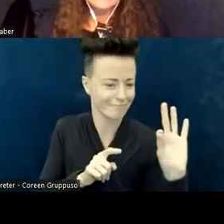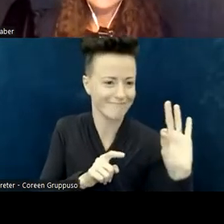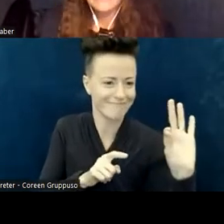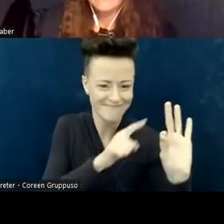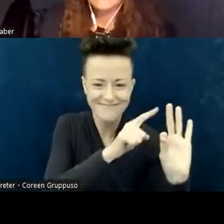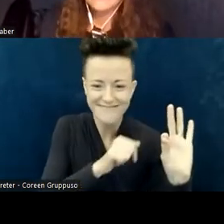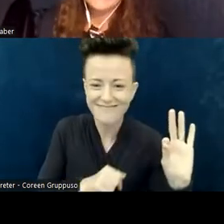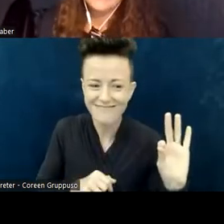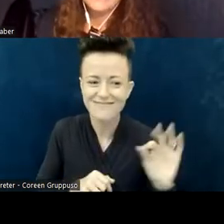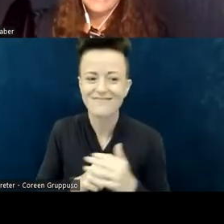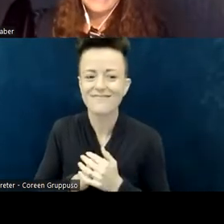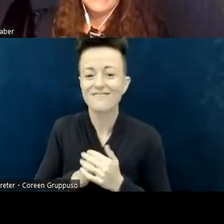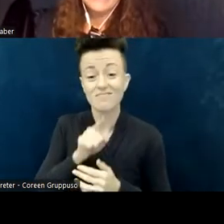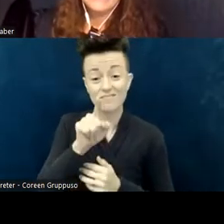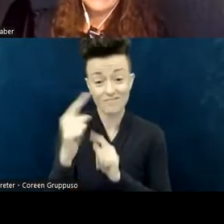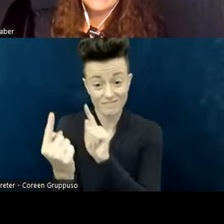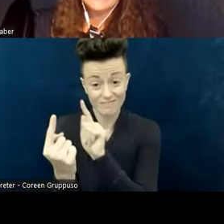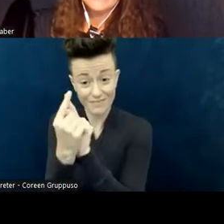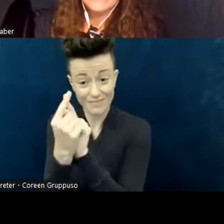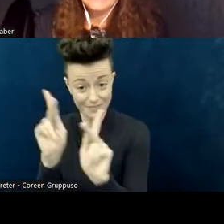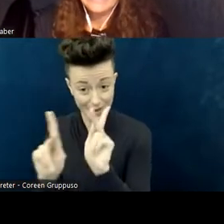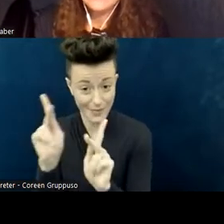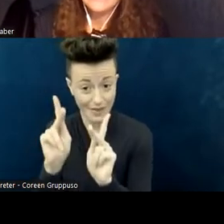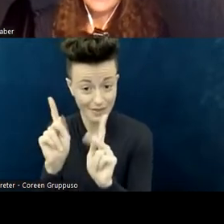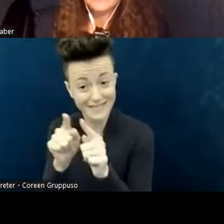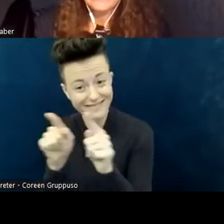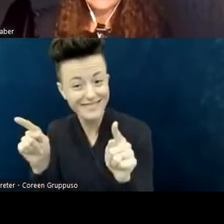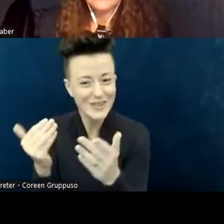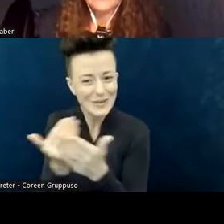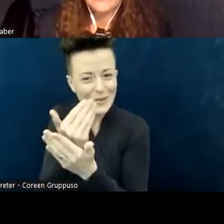can you count on them to be at ease in your presence;